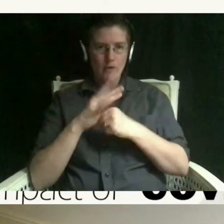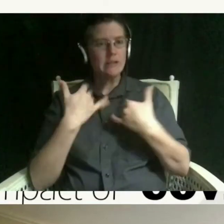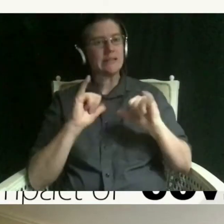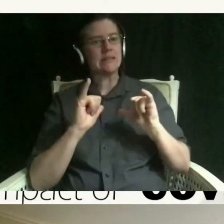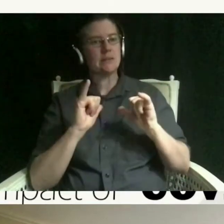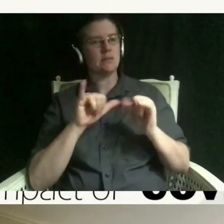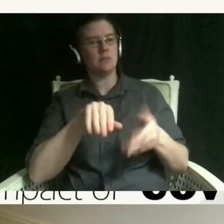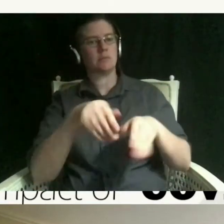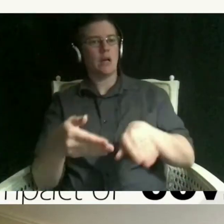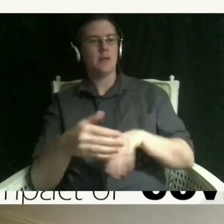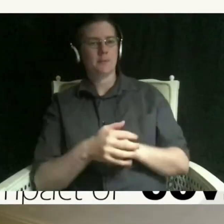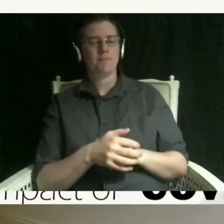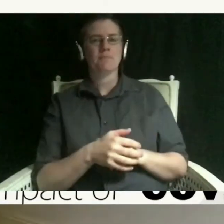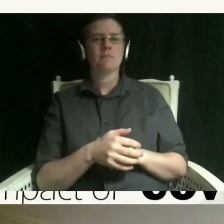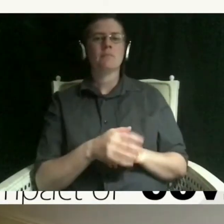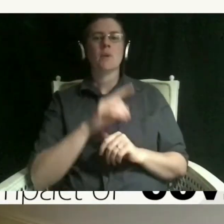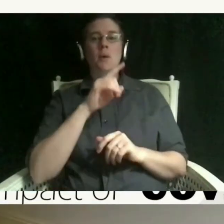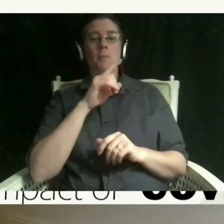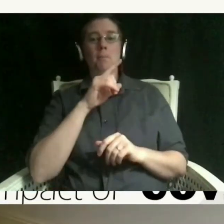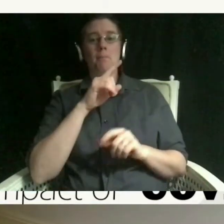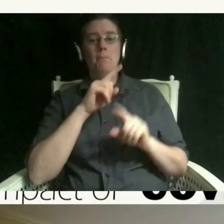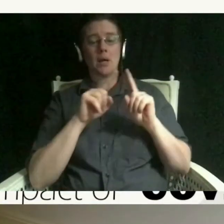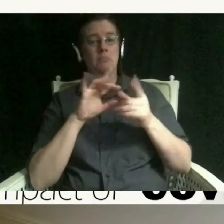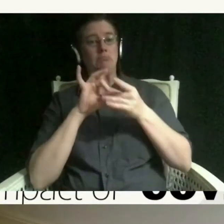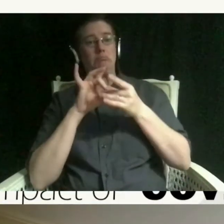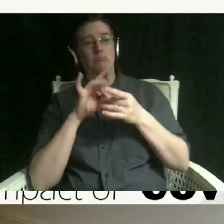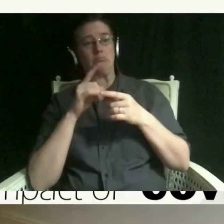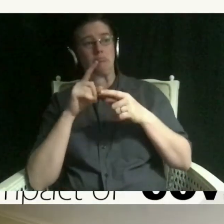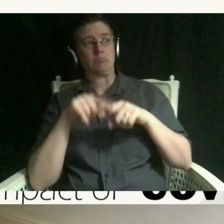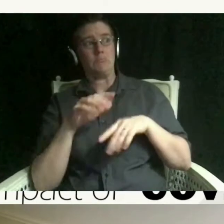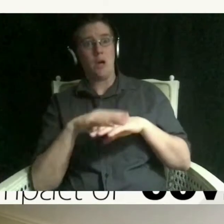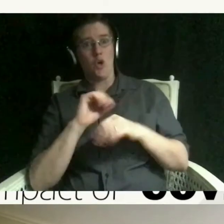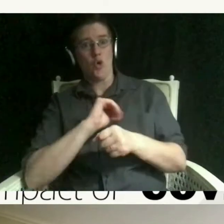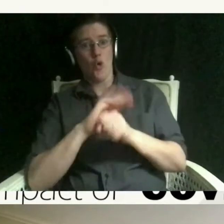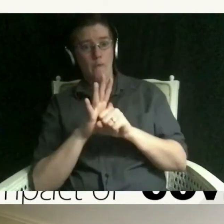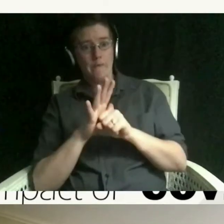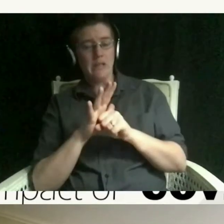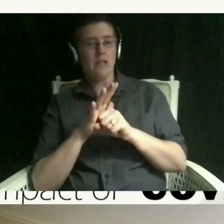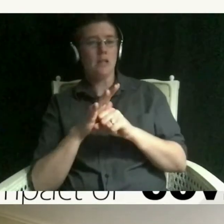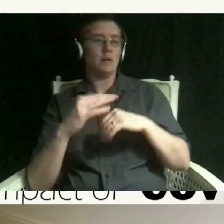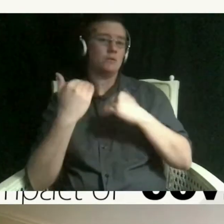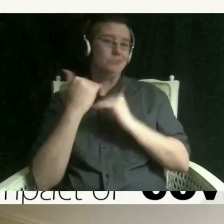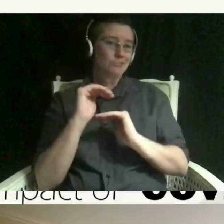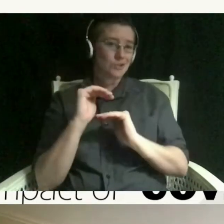restrictions that poverty put it really impacts the rituals that families have around death